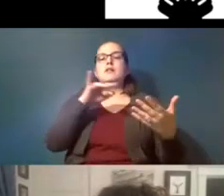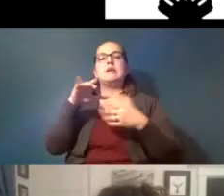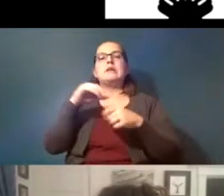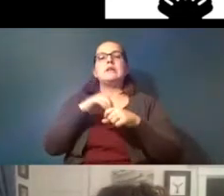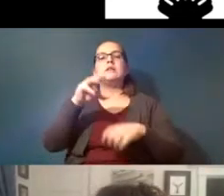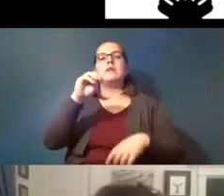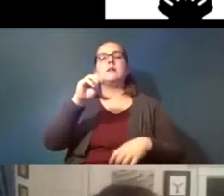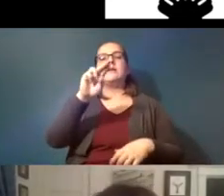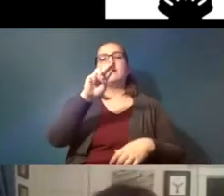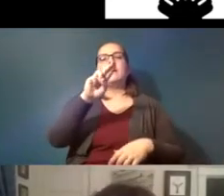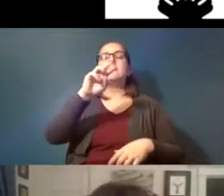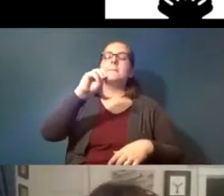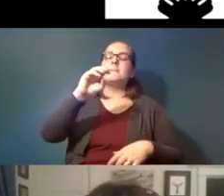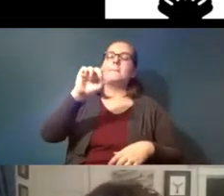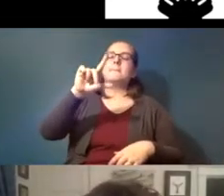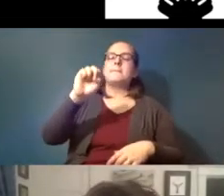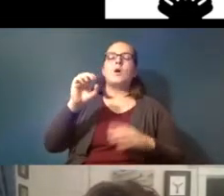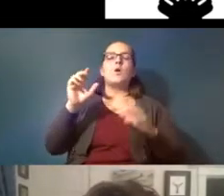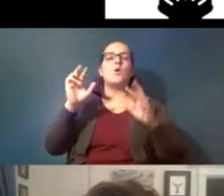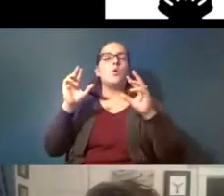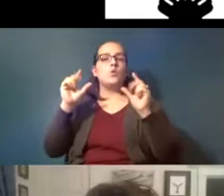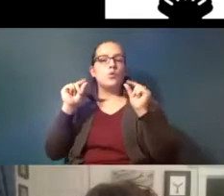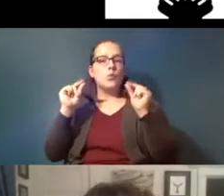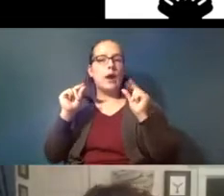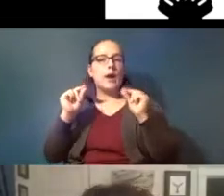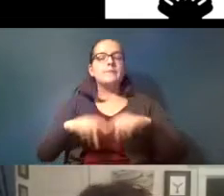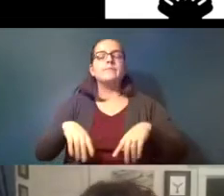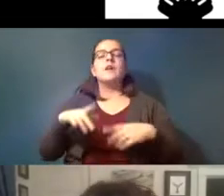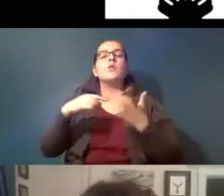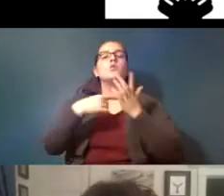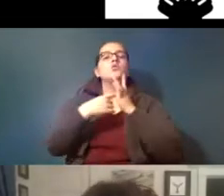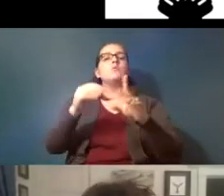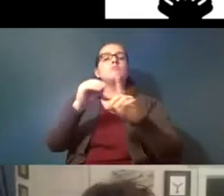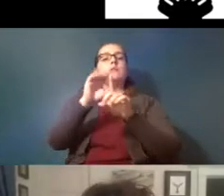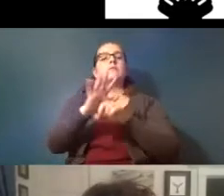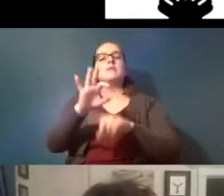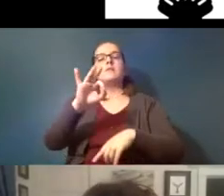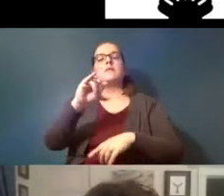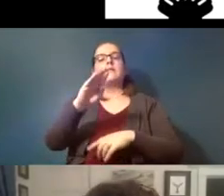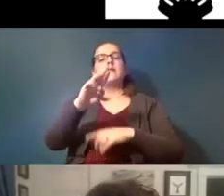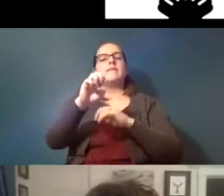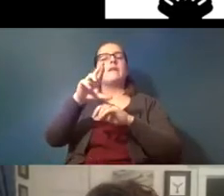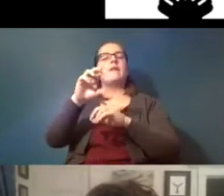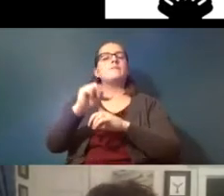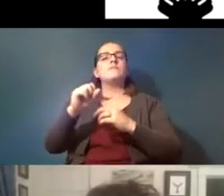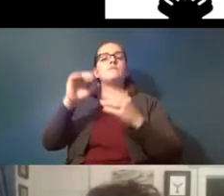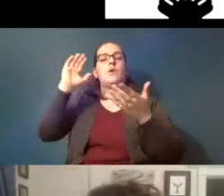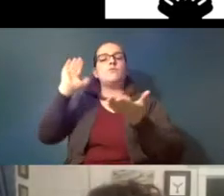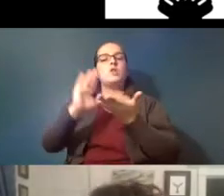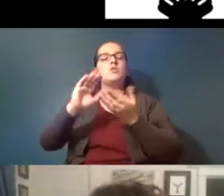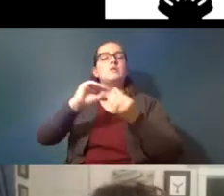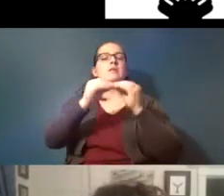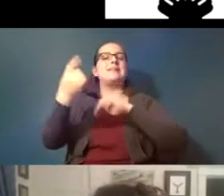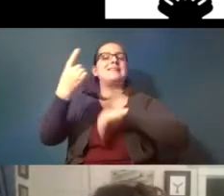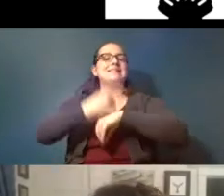showed that exposure to fibers reduced the number of days an adult crab lived and it also reduced